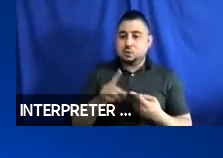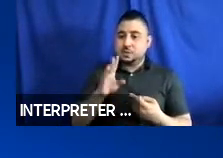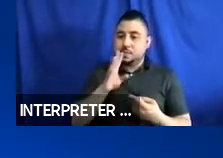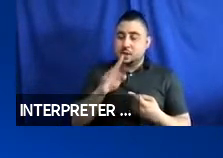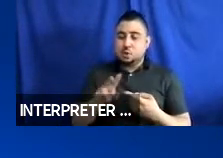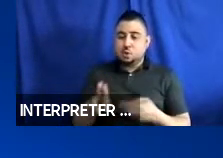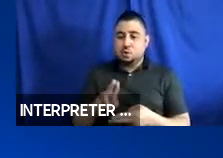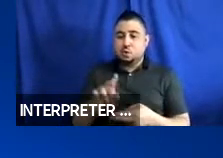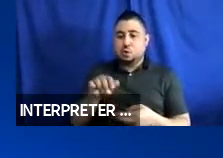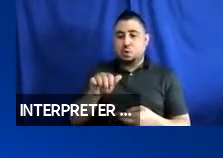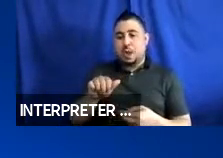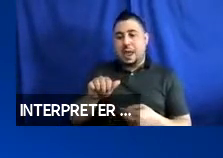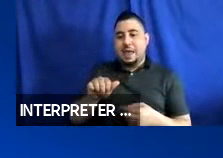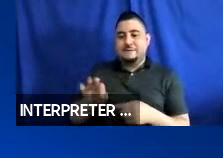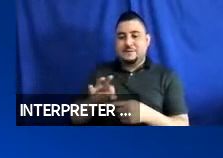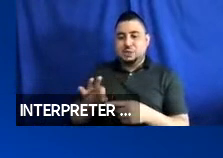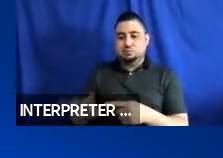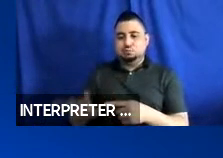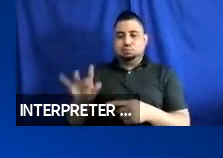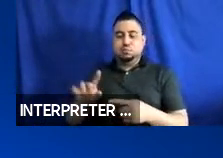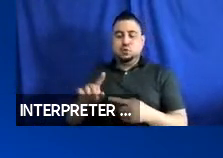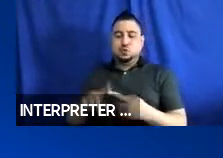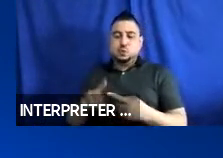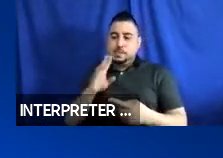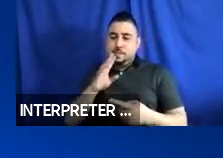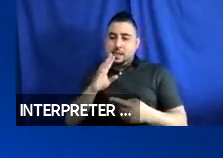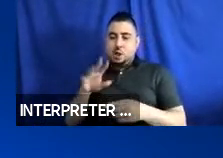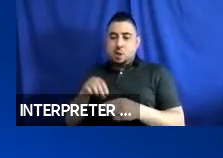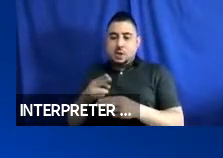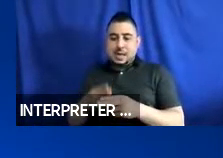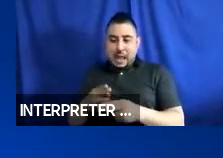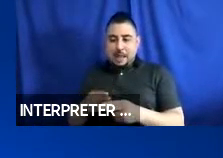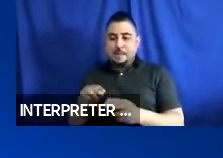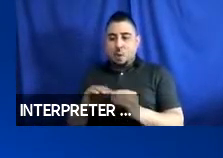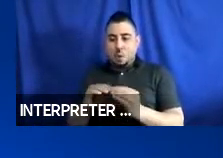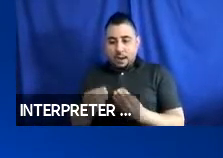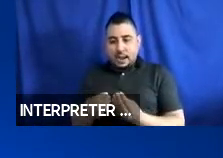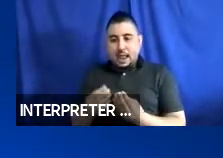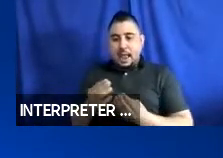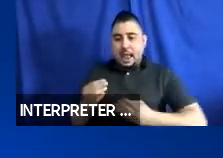to indicate your interest. Please include your name, organization, and the nature or